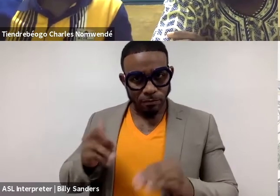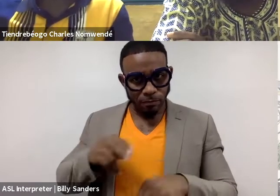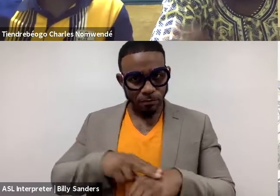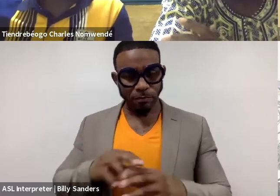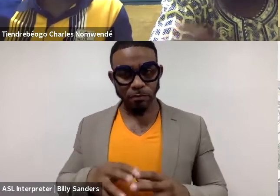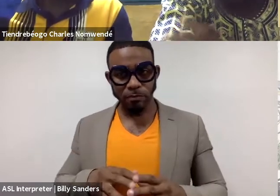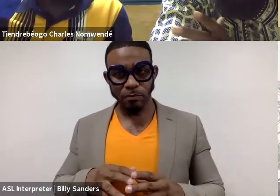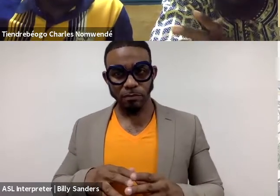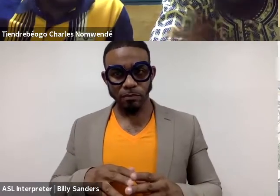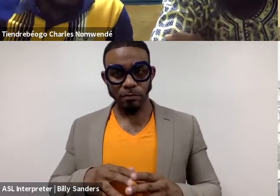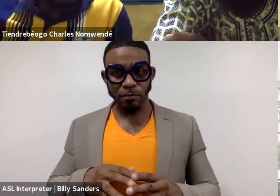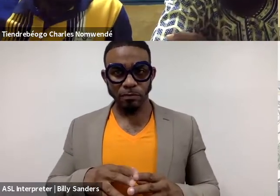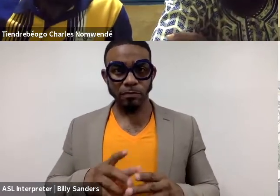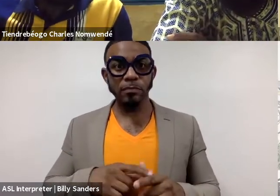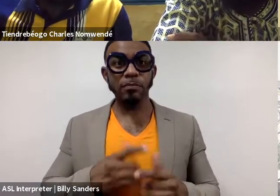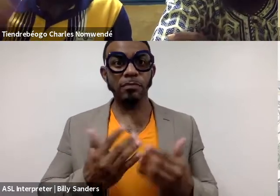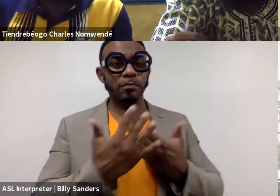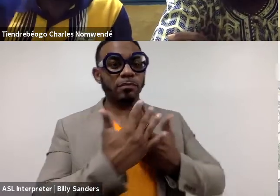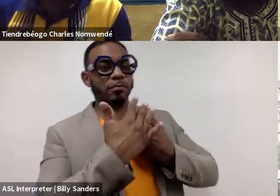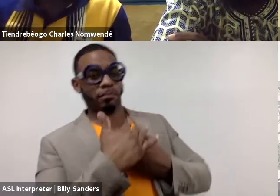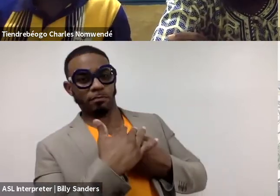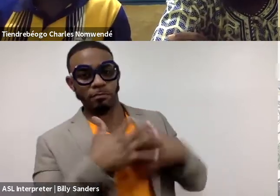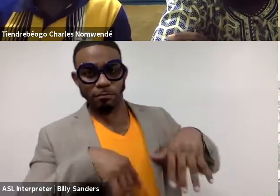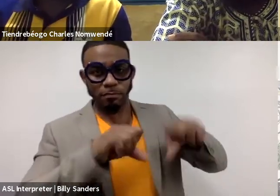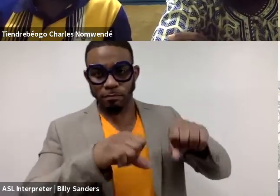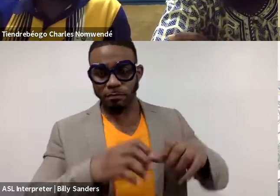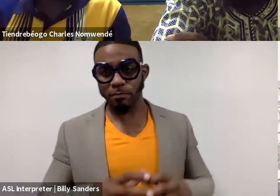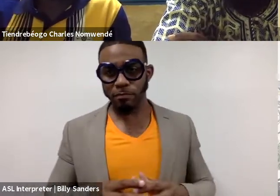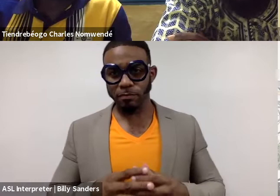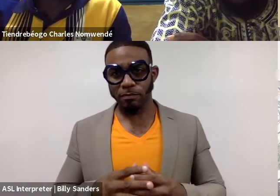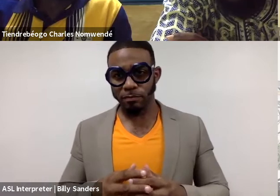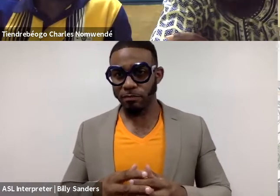We have been colonized. (Charles speaks French)